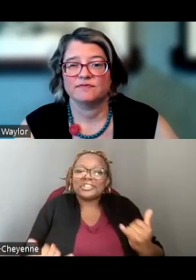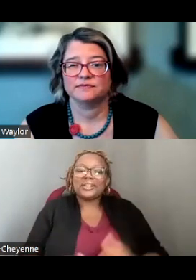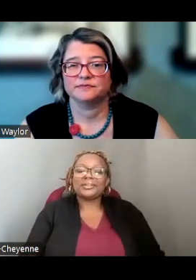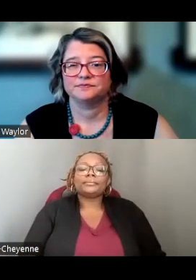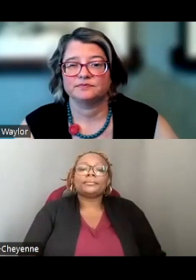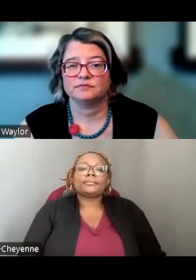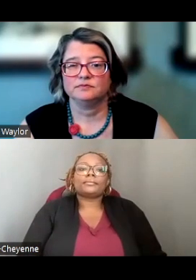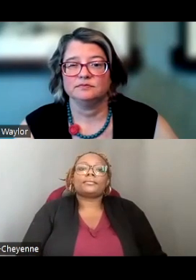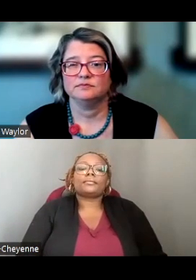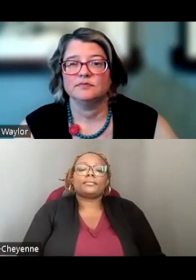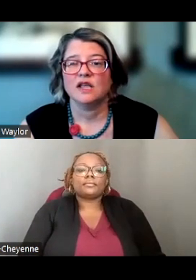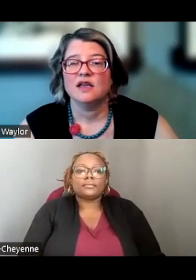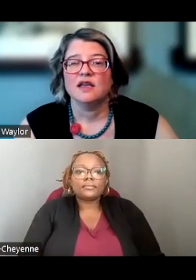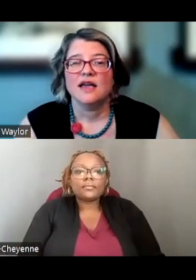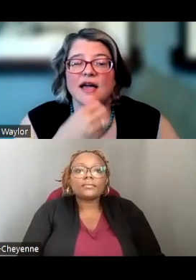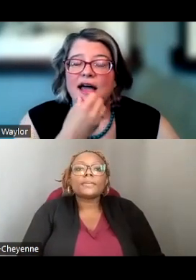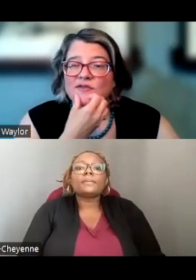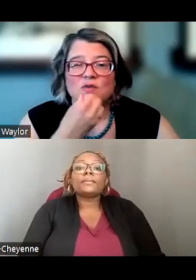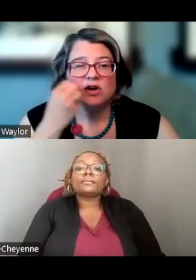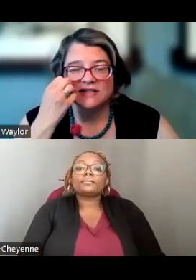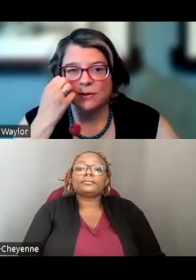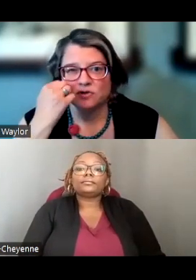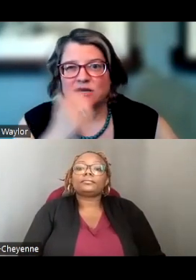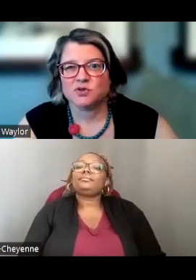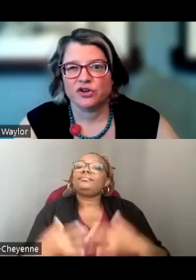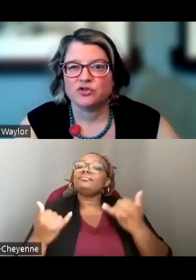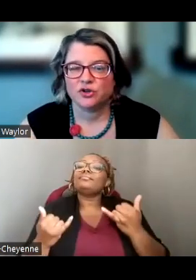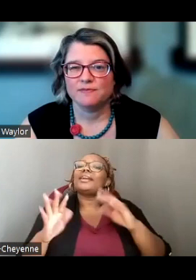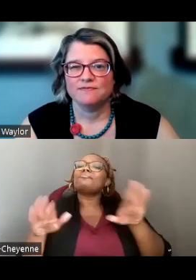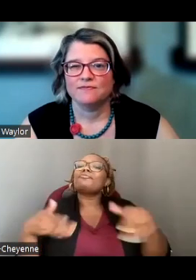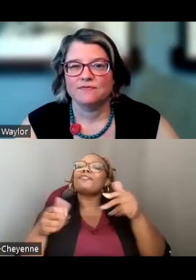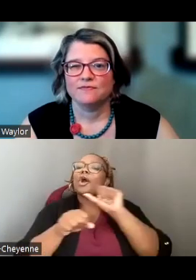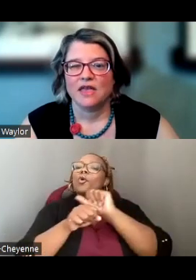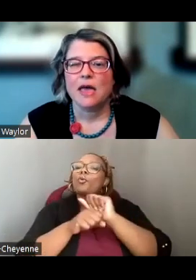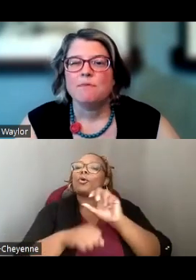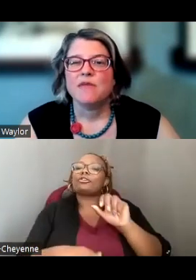I HAVE SOME WORK SAMPLE TIPS FOR YOU, TOO.